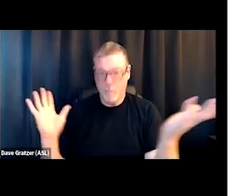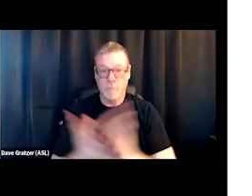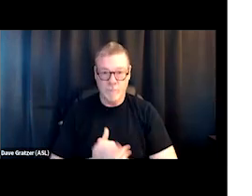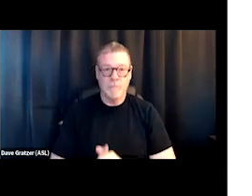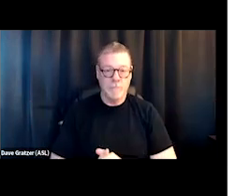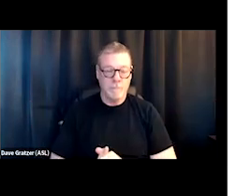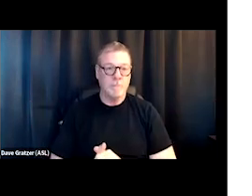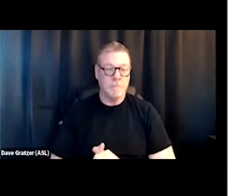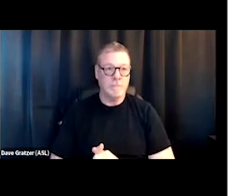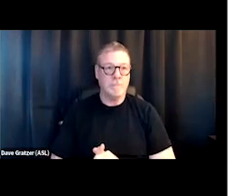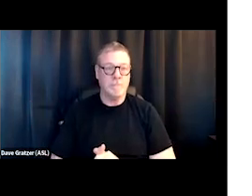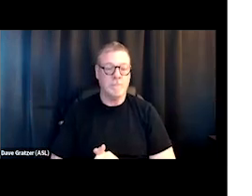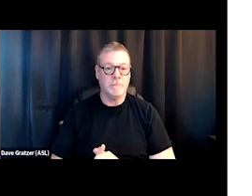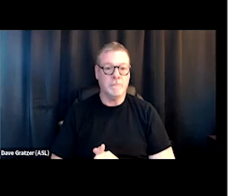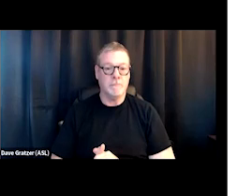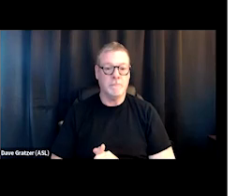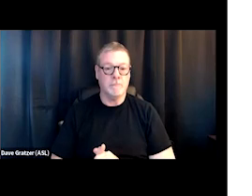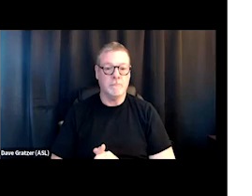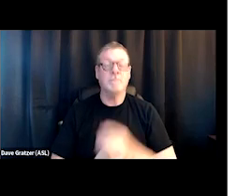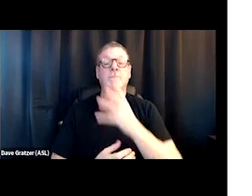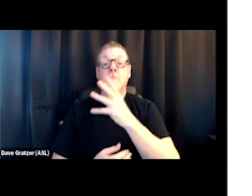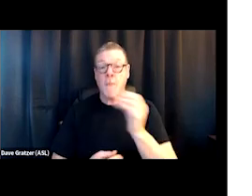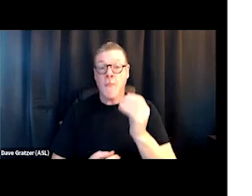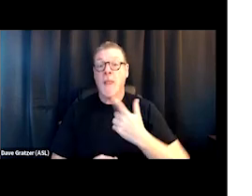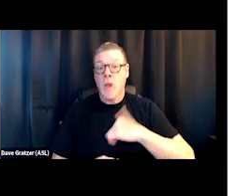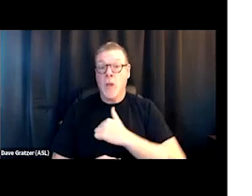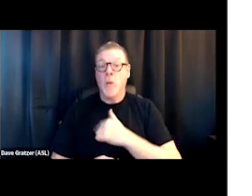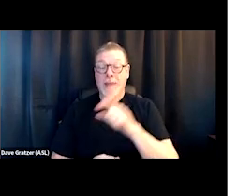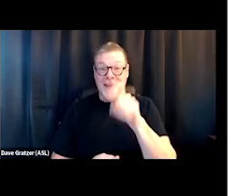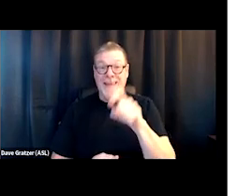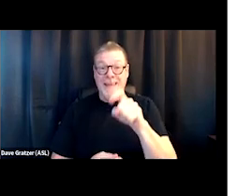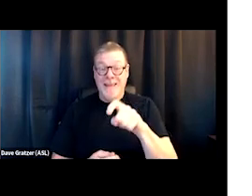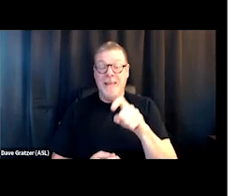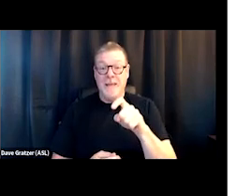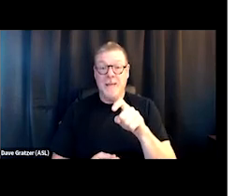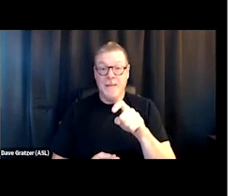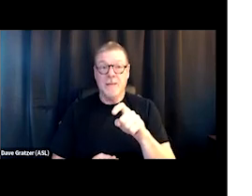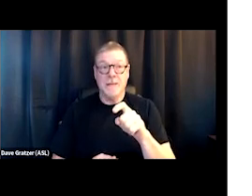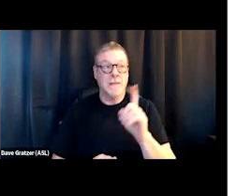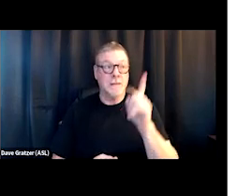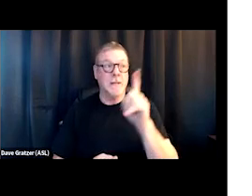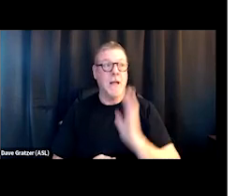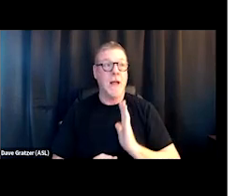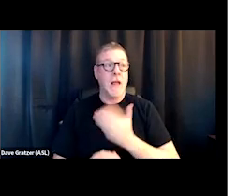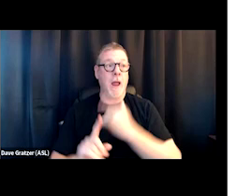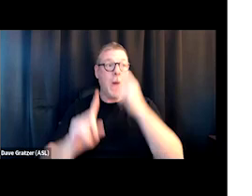And then we want and need to carry out, I put "our" mission in quotes because